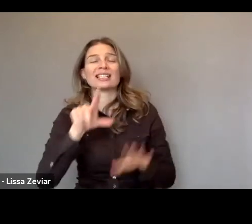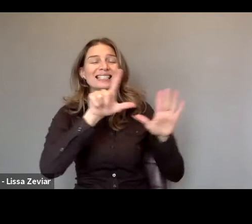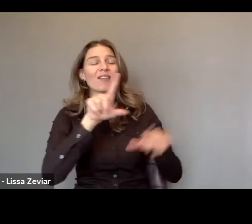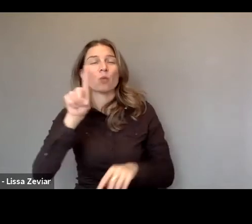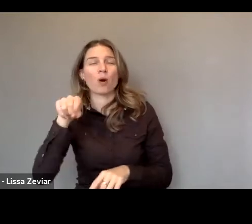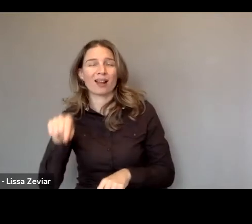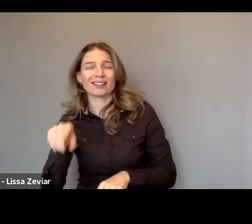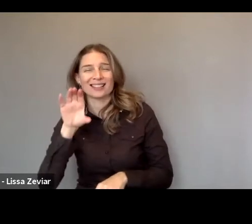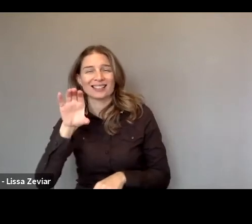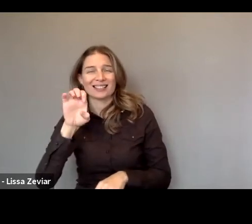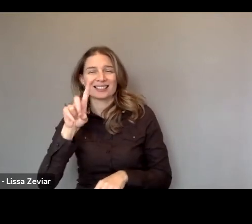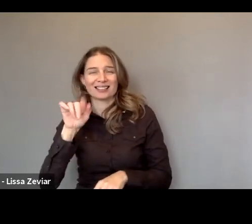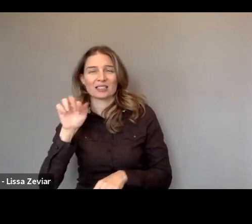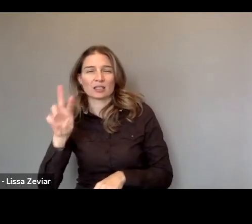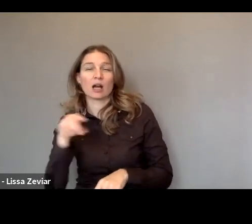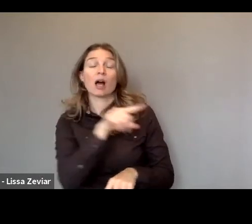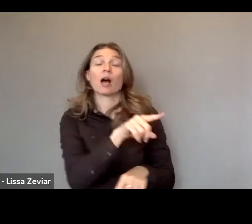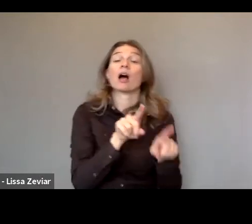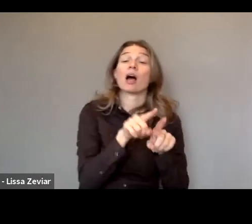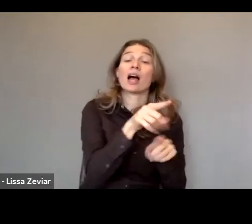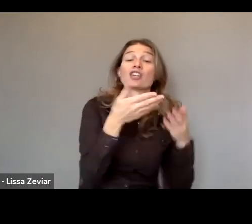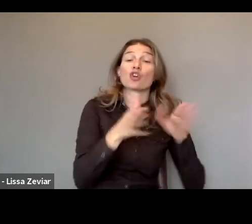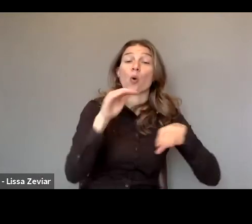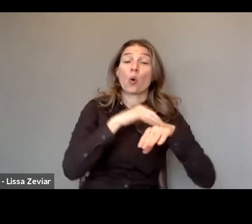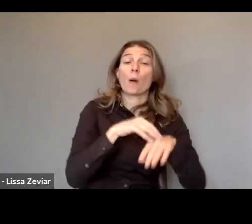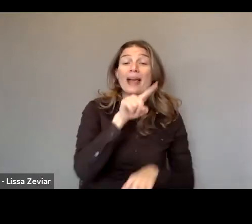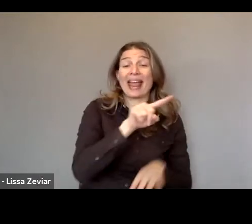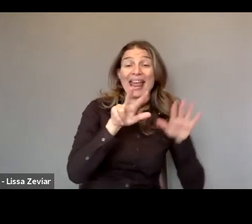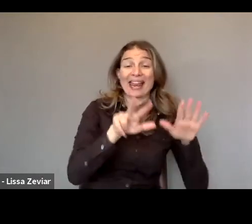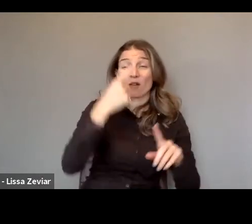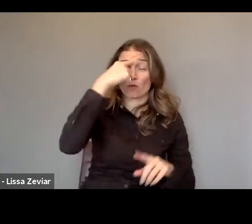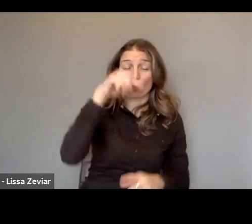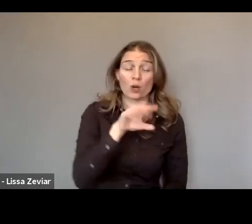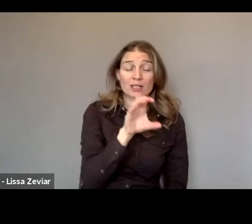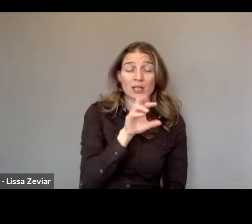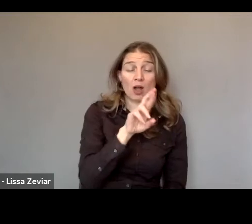and general comment number 18 for the CRC on harmful practices.